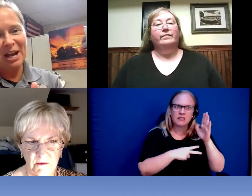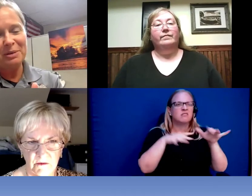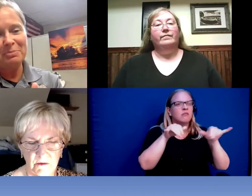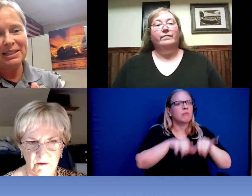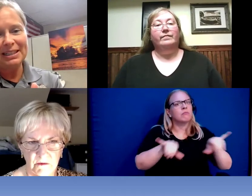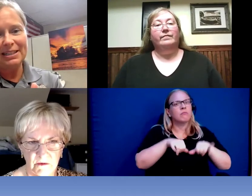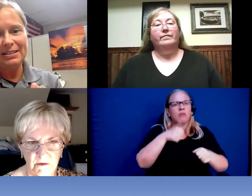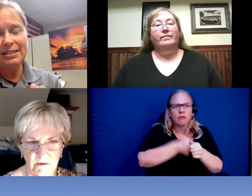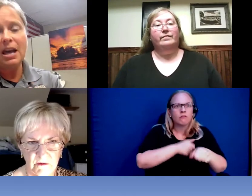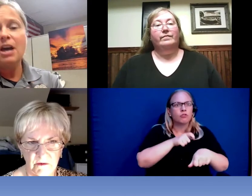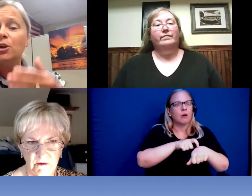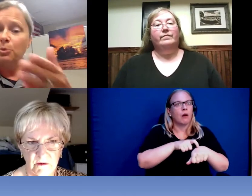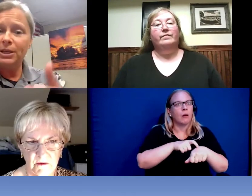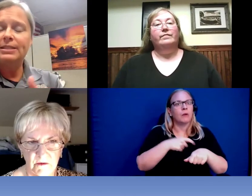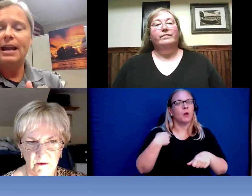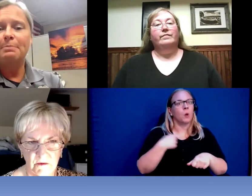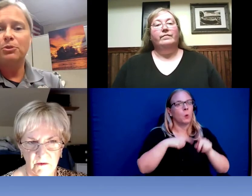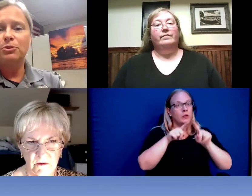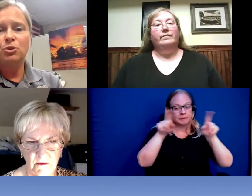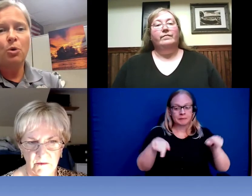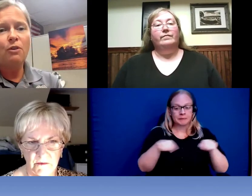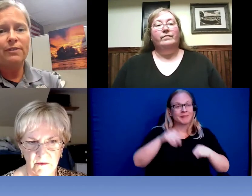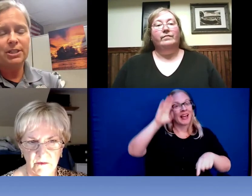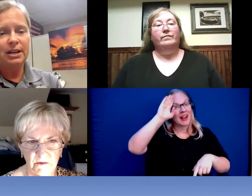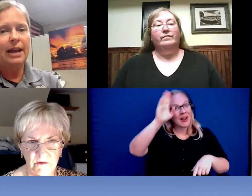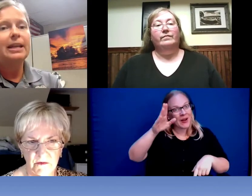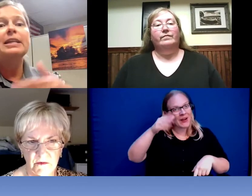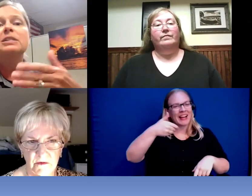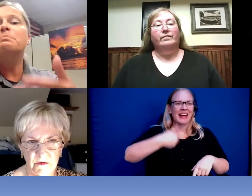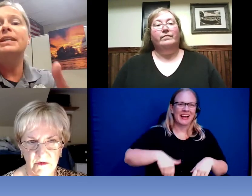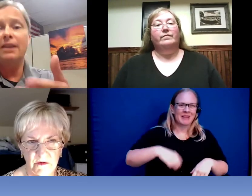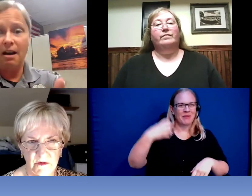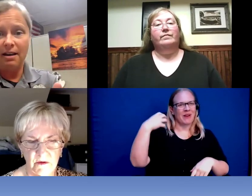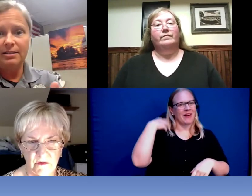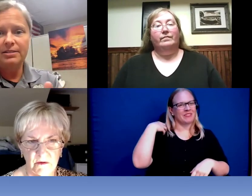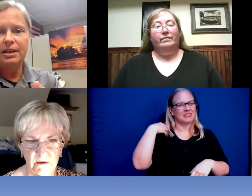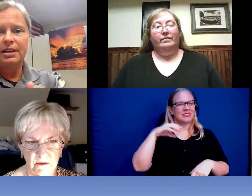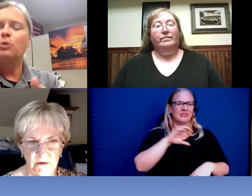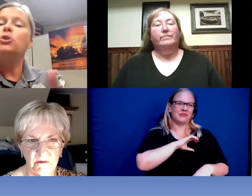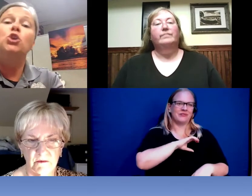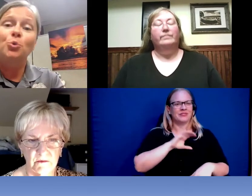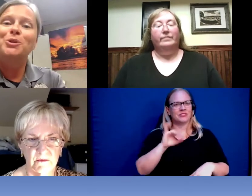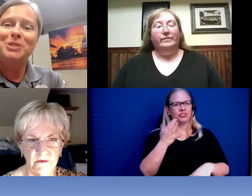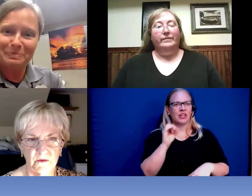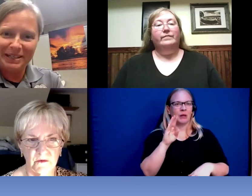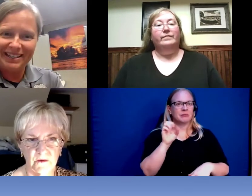Fairfax County police the reason I pulled you over tonight is because you know you were speeding